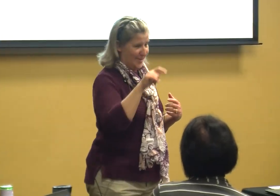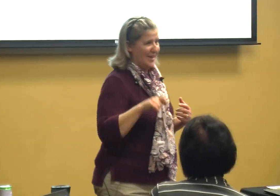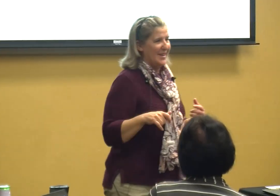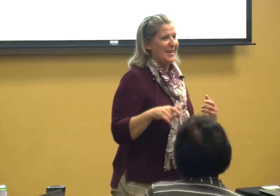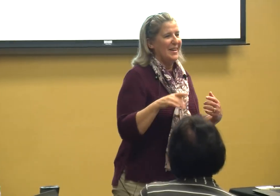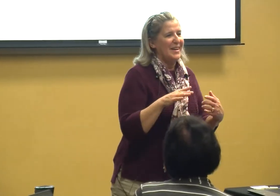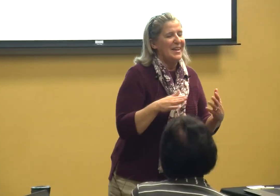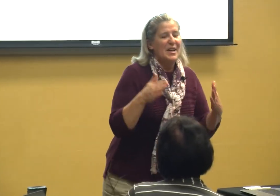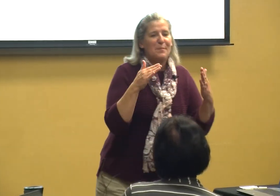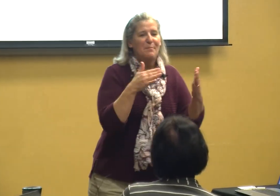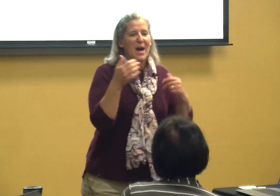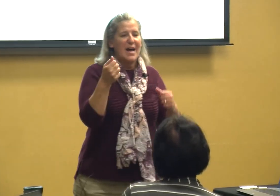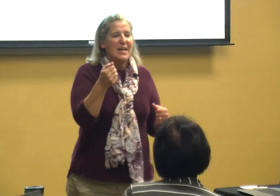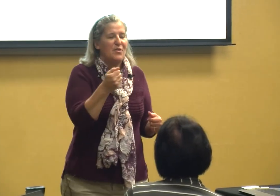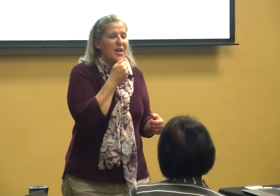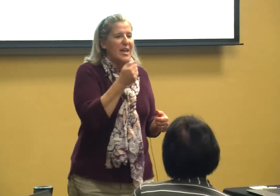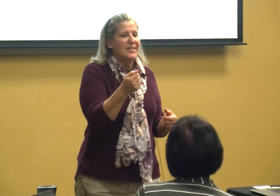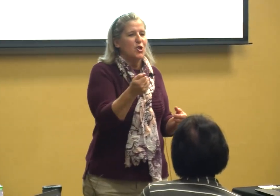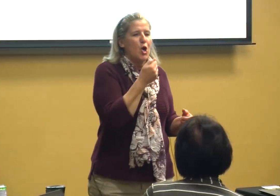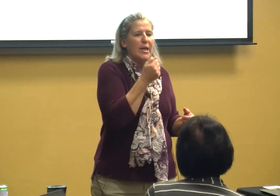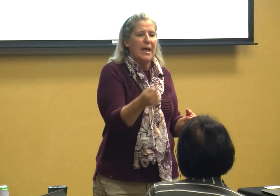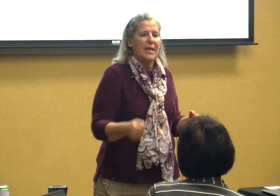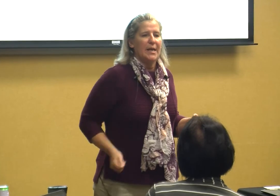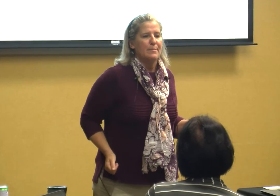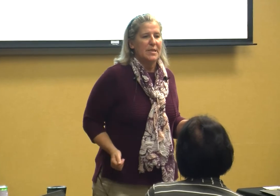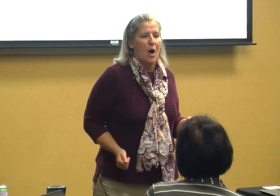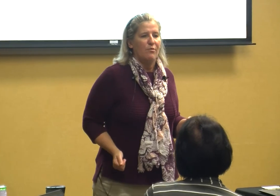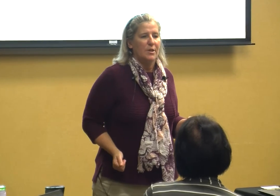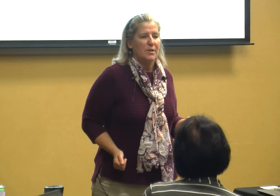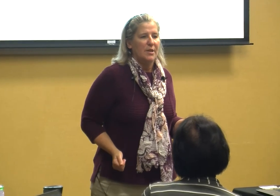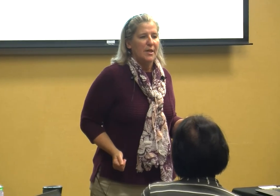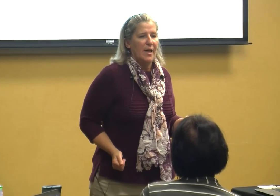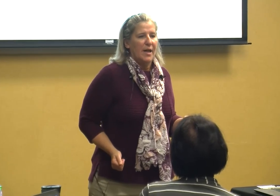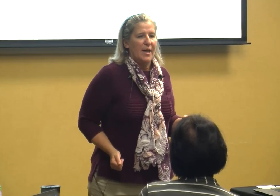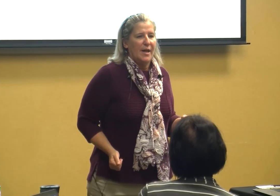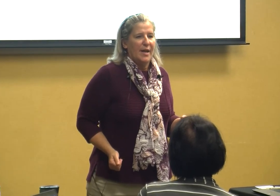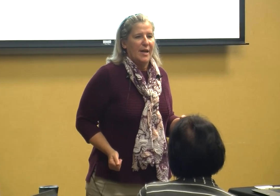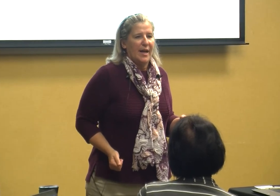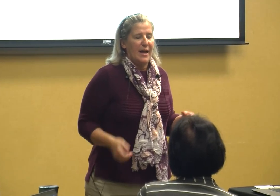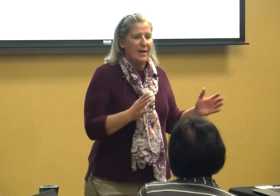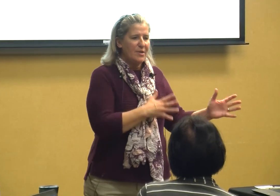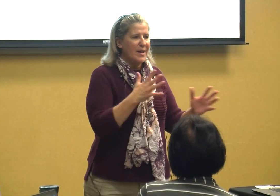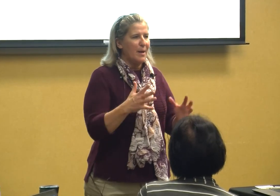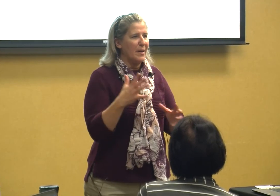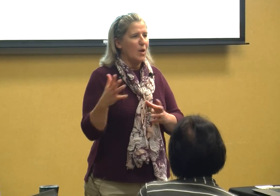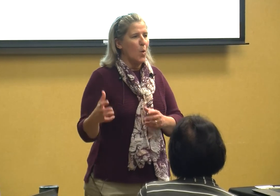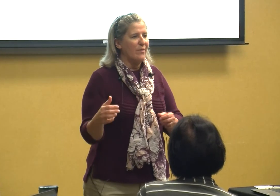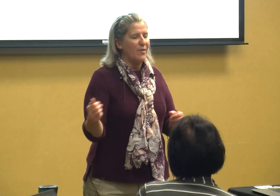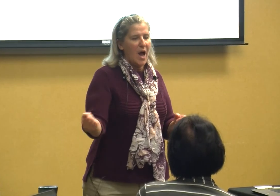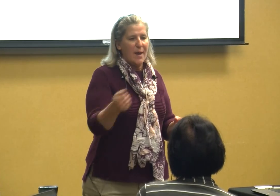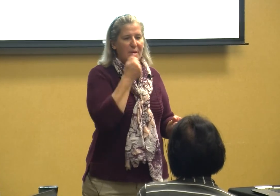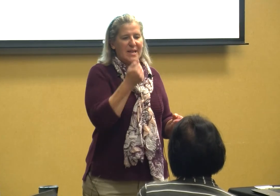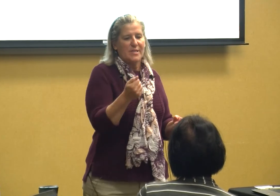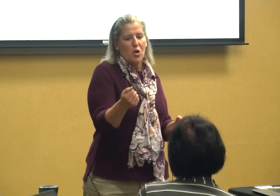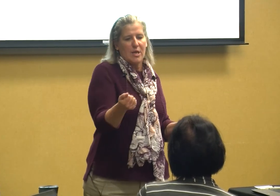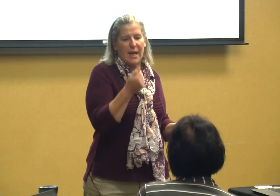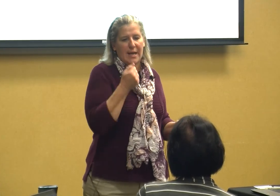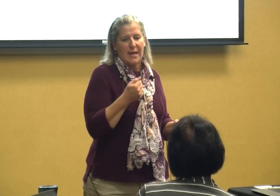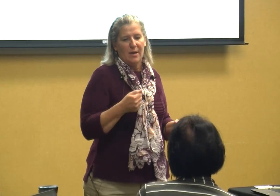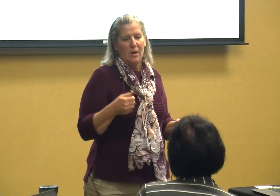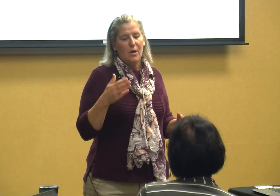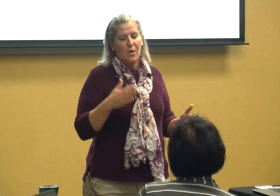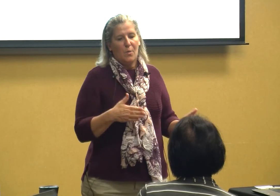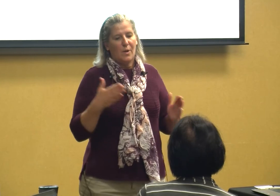the kids started hitting himself and everything had been going fine but he started hitting well